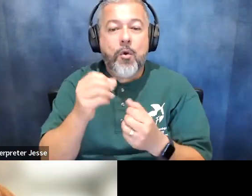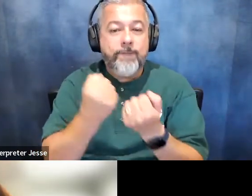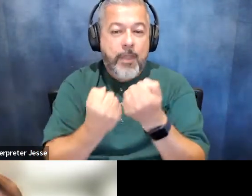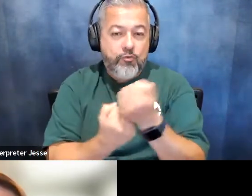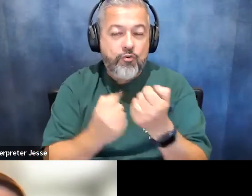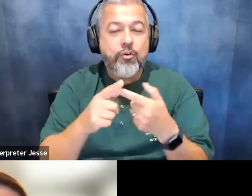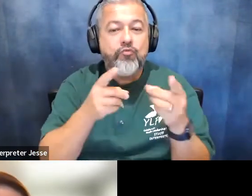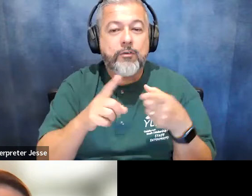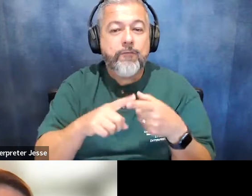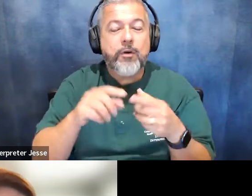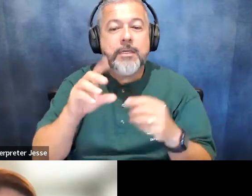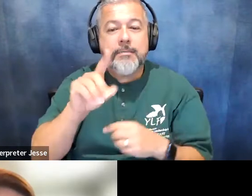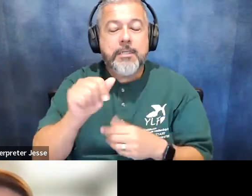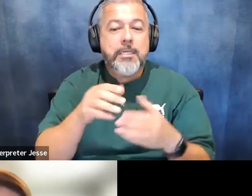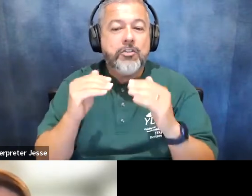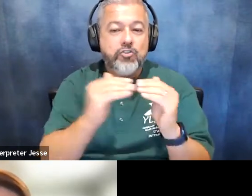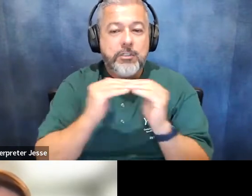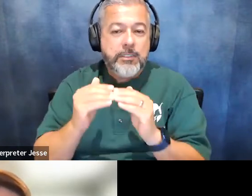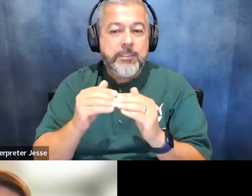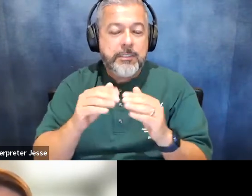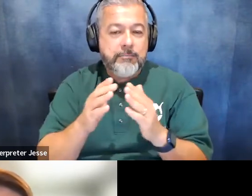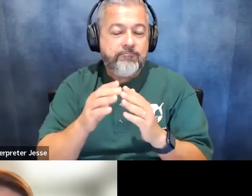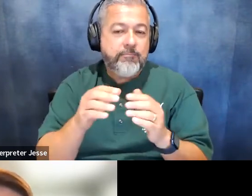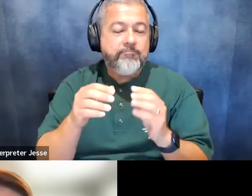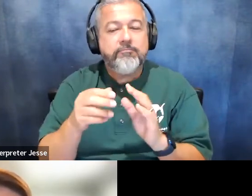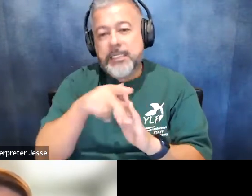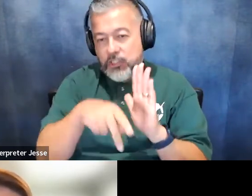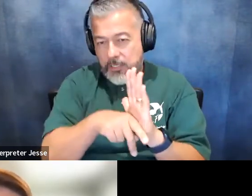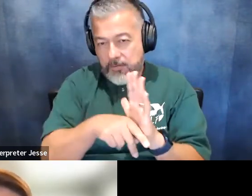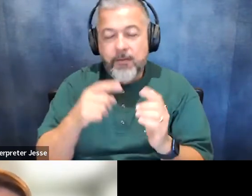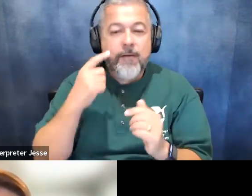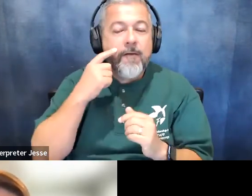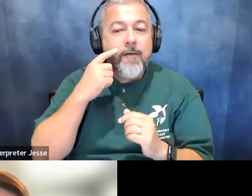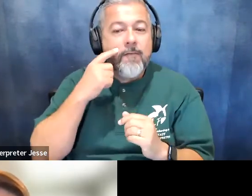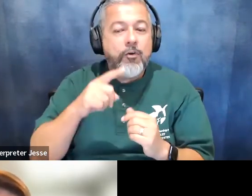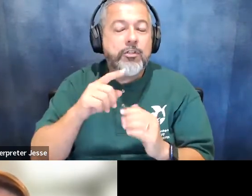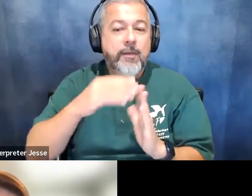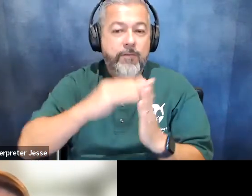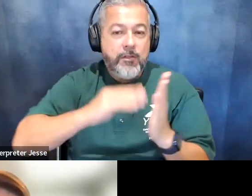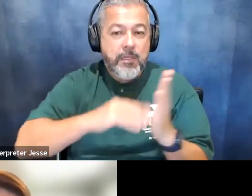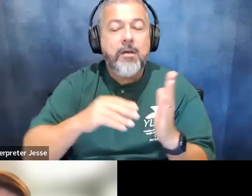initiative at the center for american progress where she built out a progressive policy platform